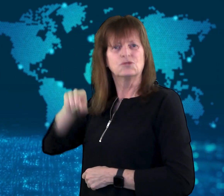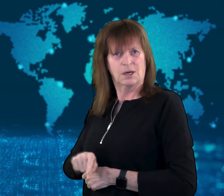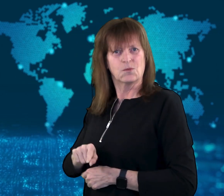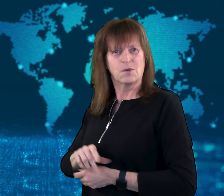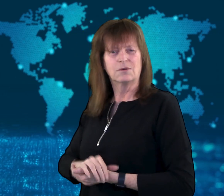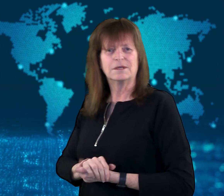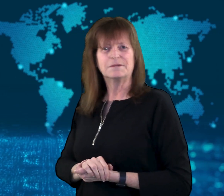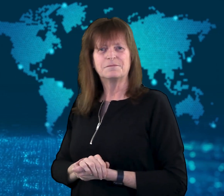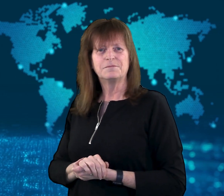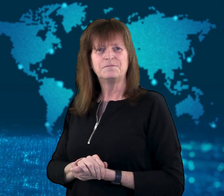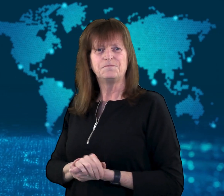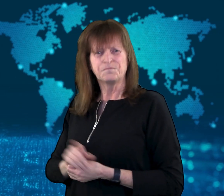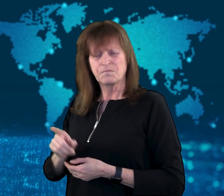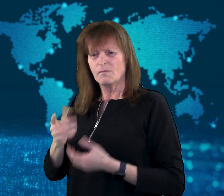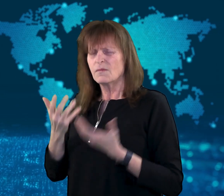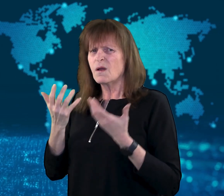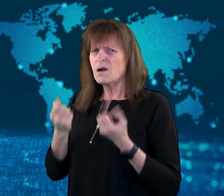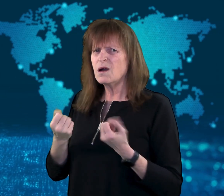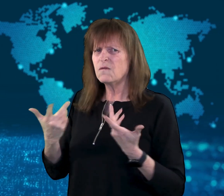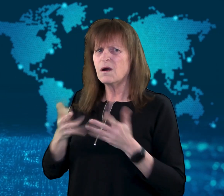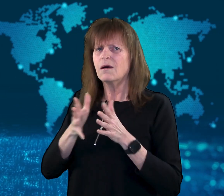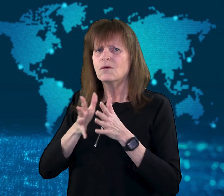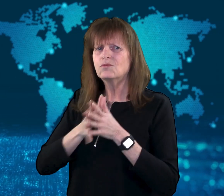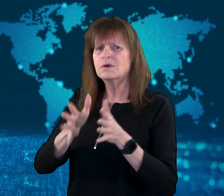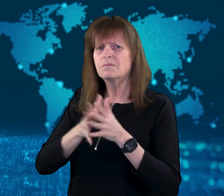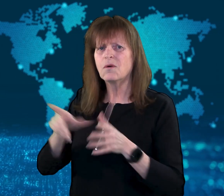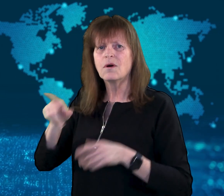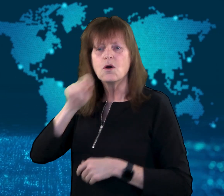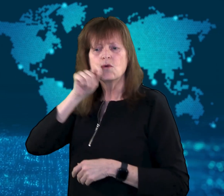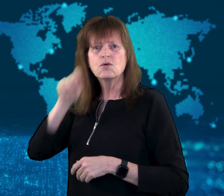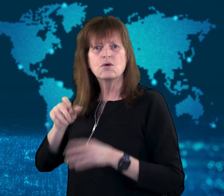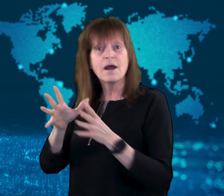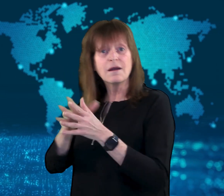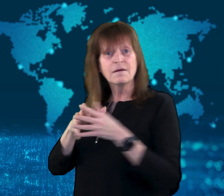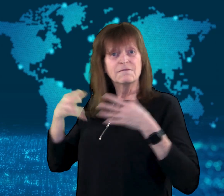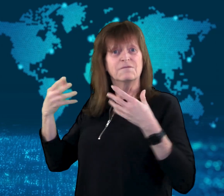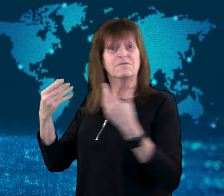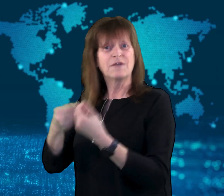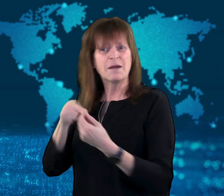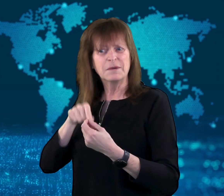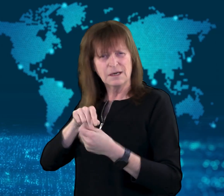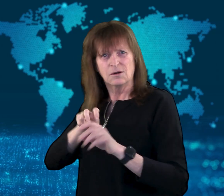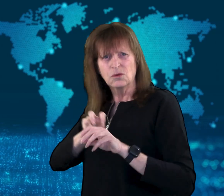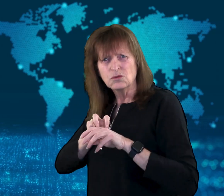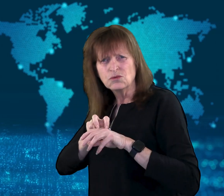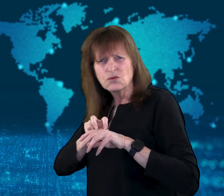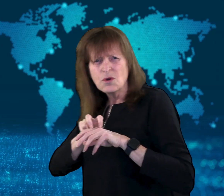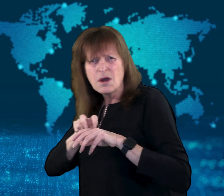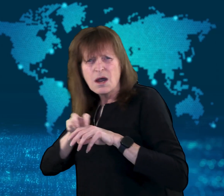There have been reports of Ukrainian families traveling hundreds of miles to